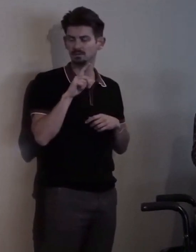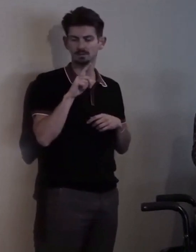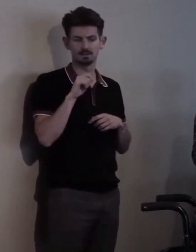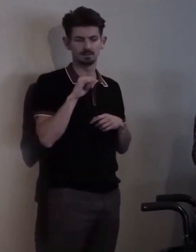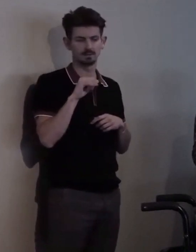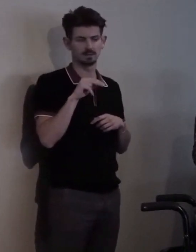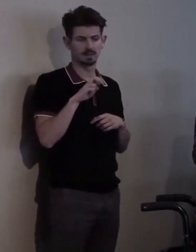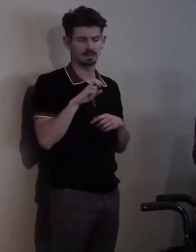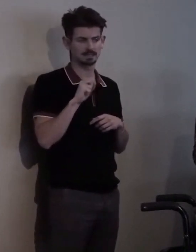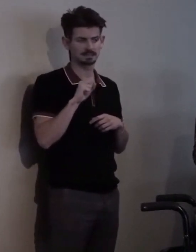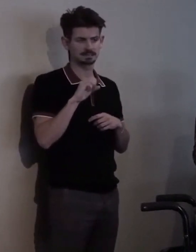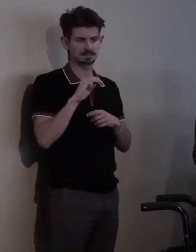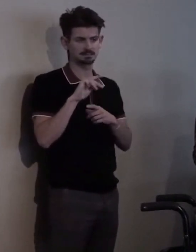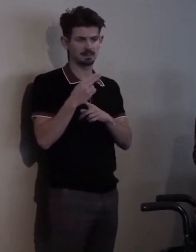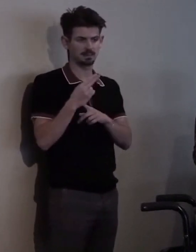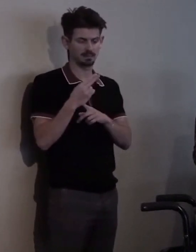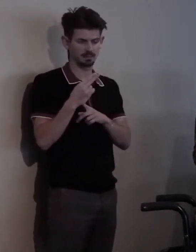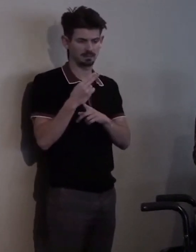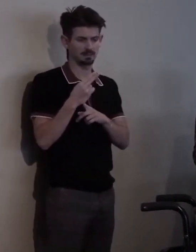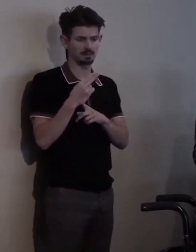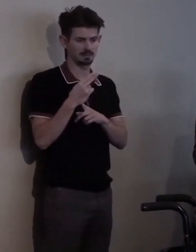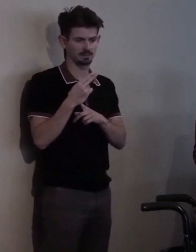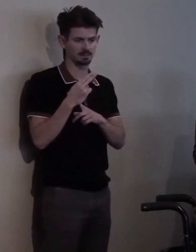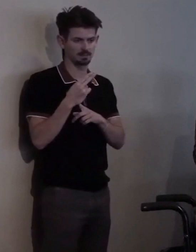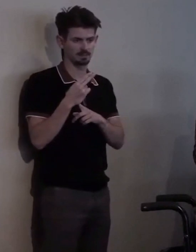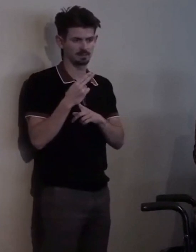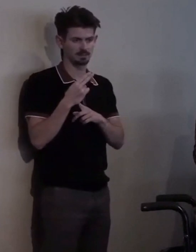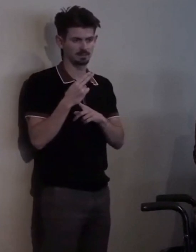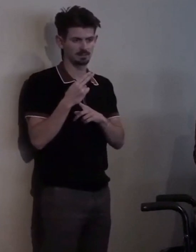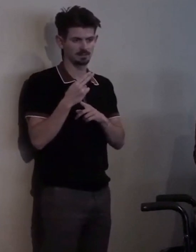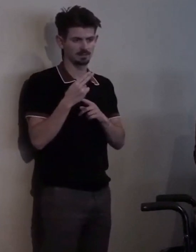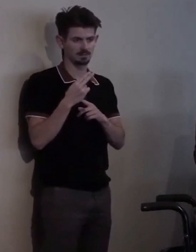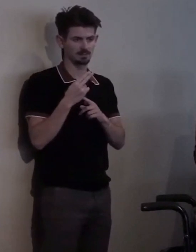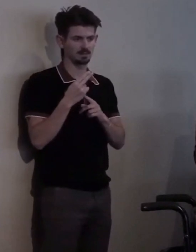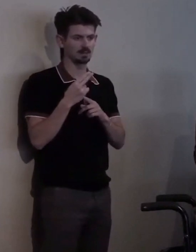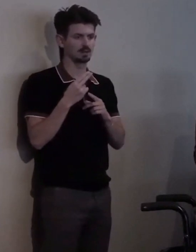was to serve as a figure head for the Atlantis Community.